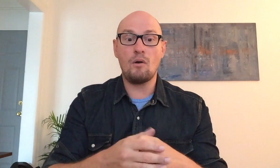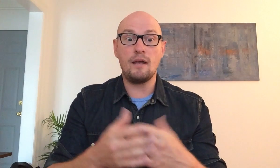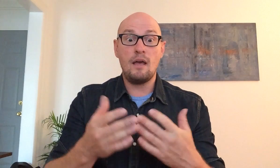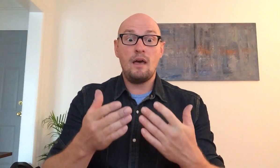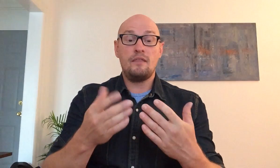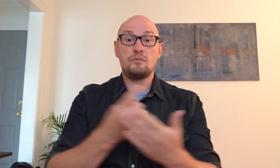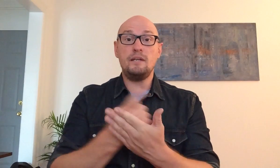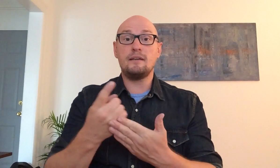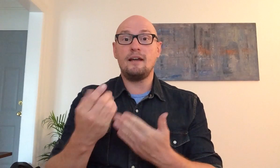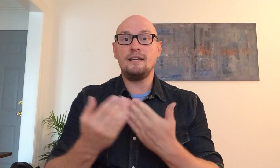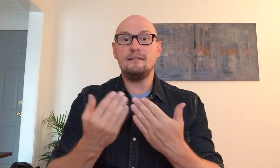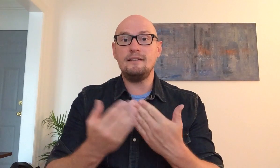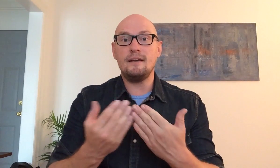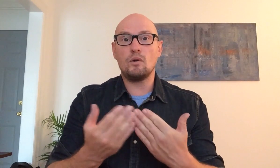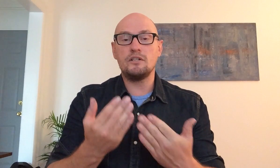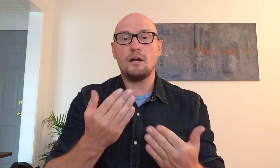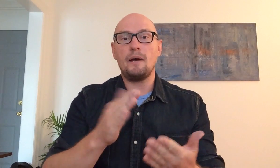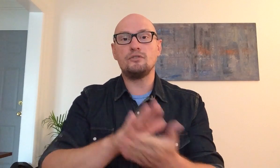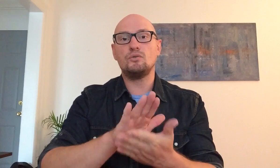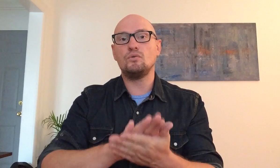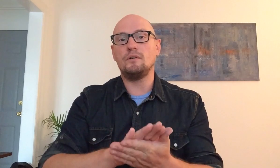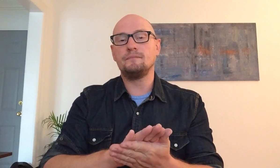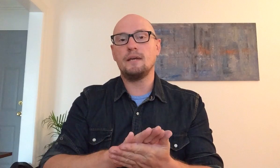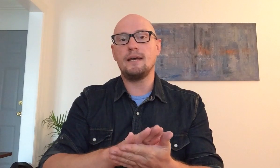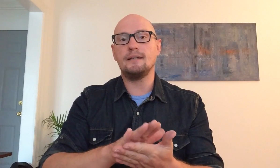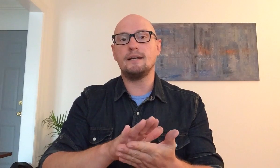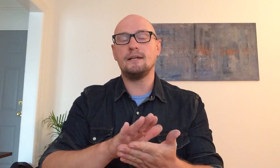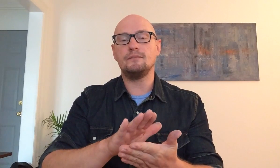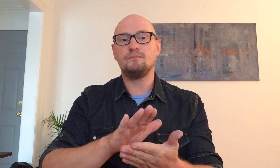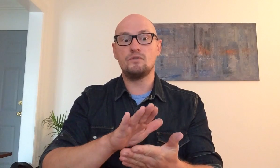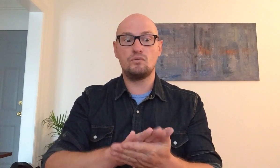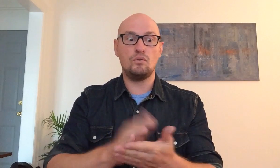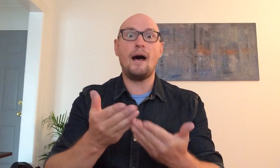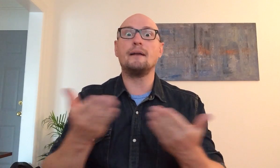alright this week kinda easy we're going to talk about school and school items